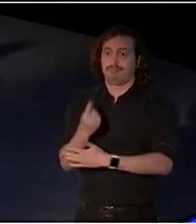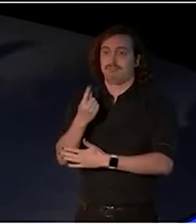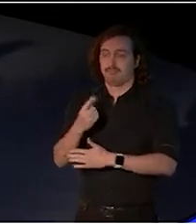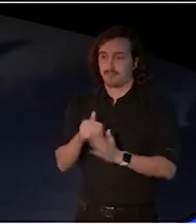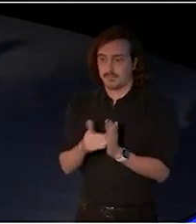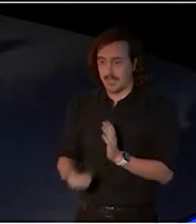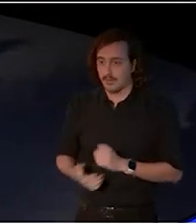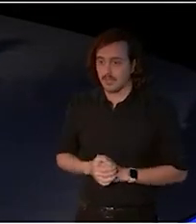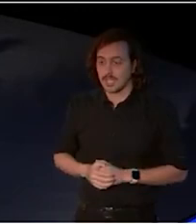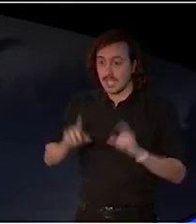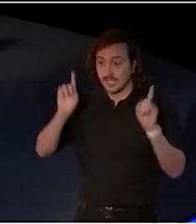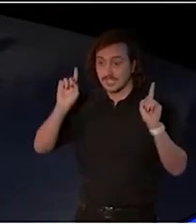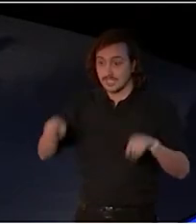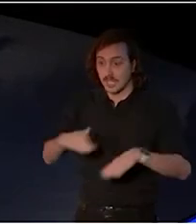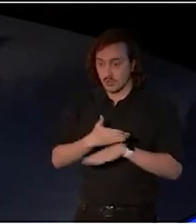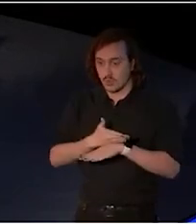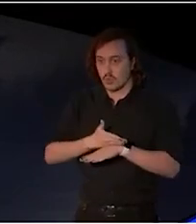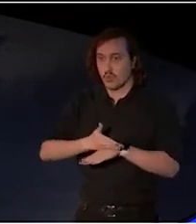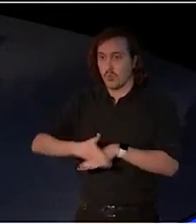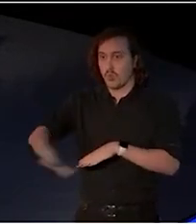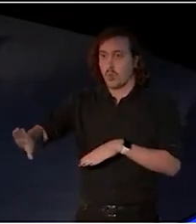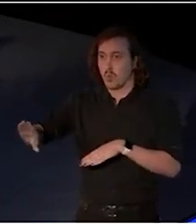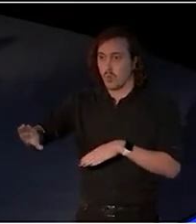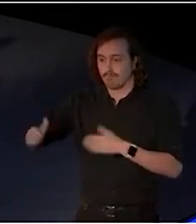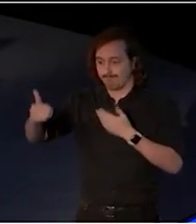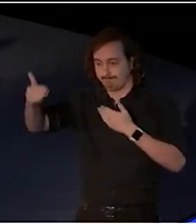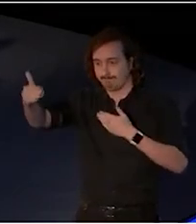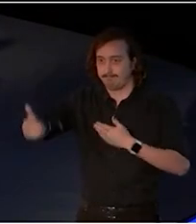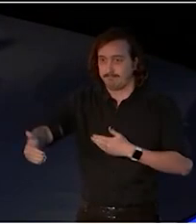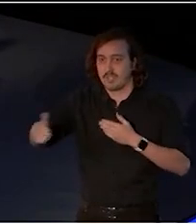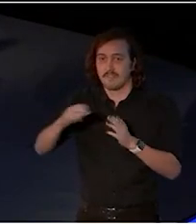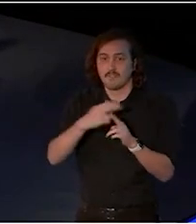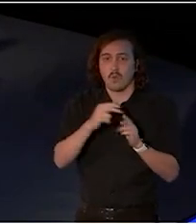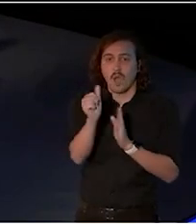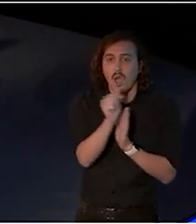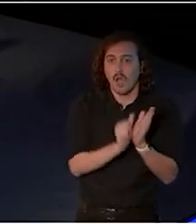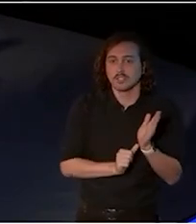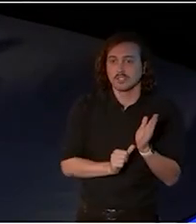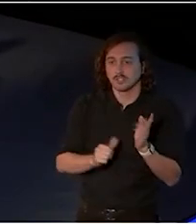of a bold new chapter for arts and creativity.